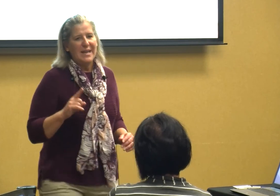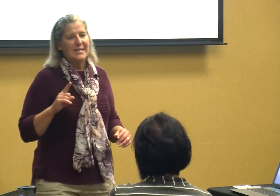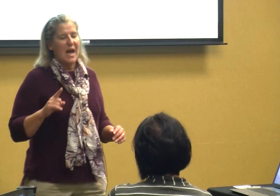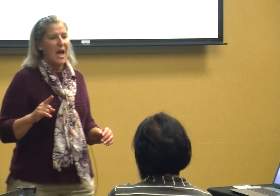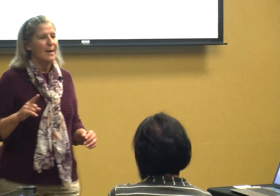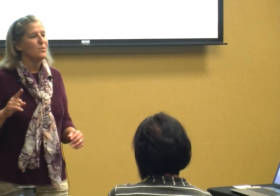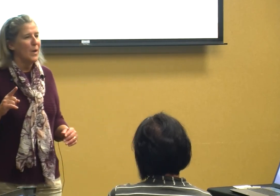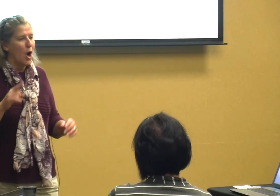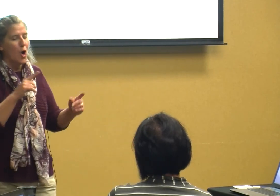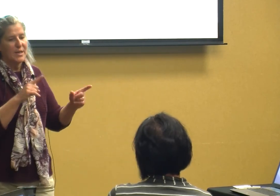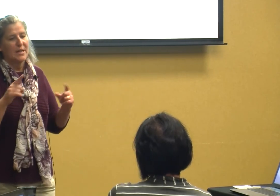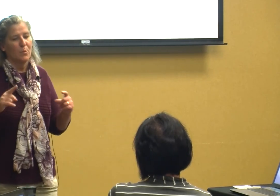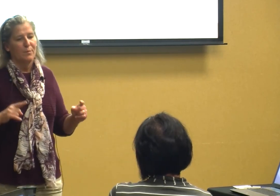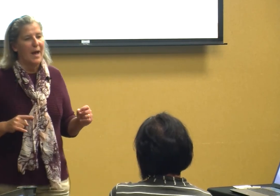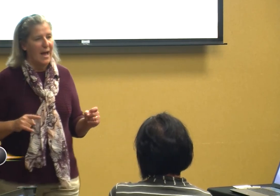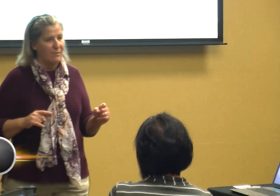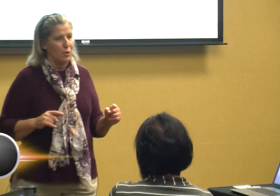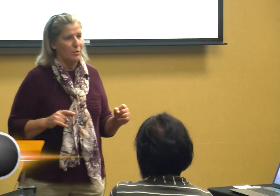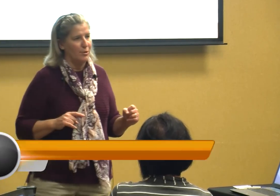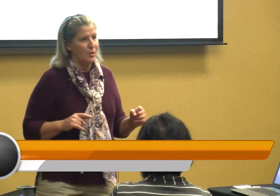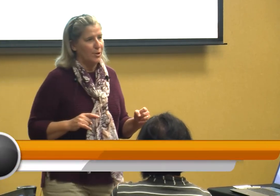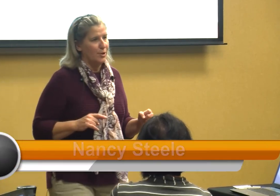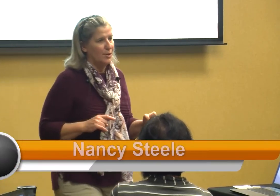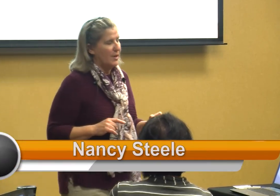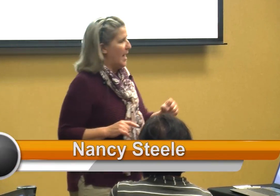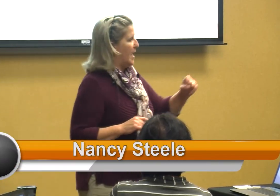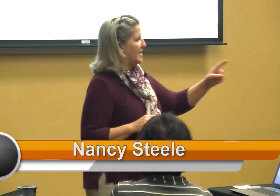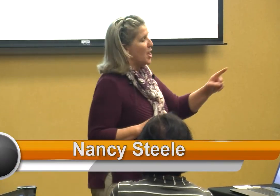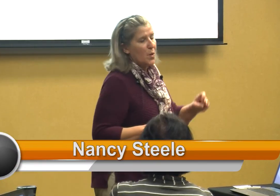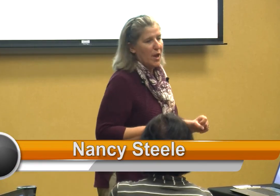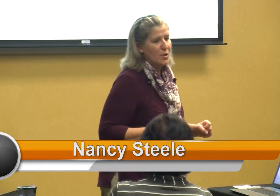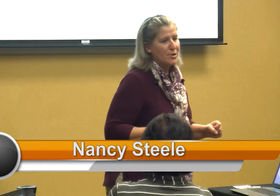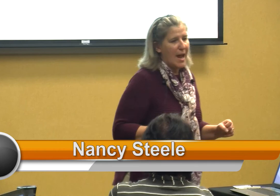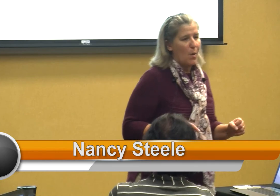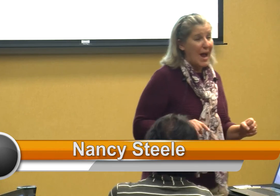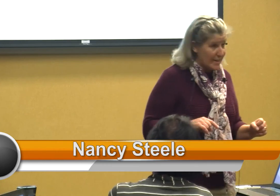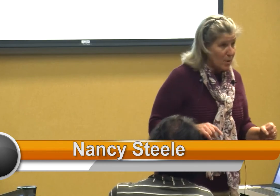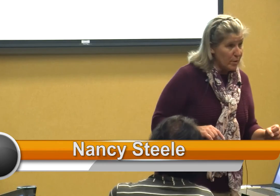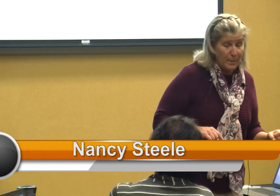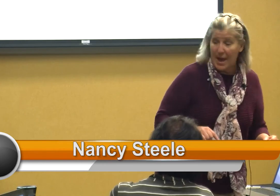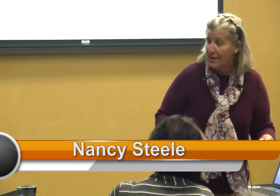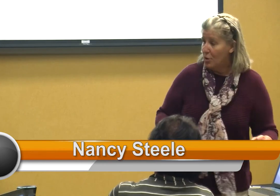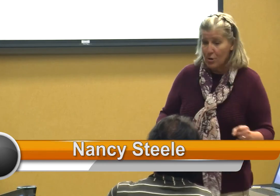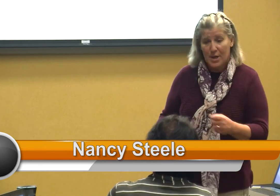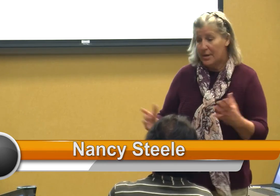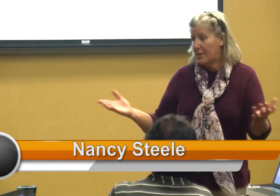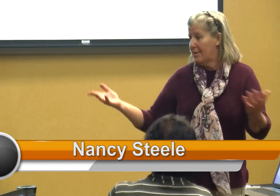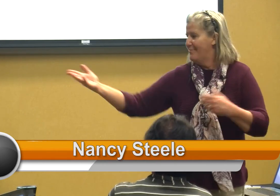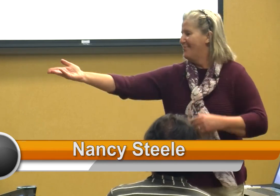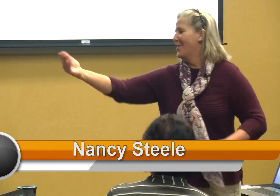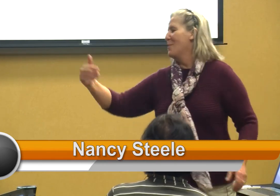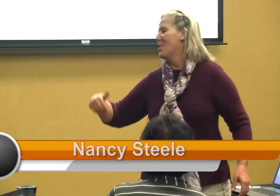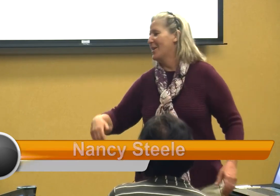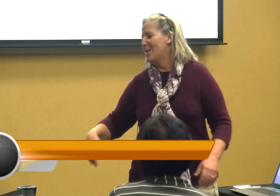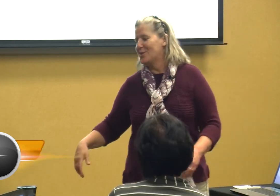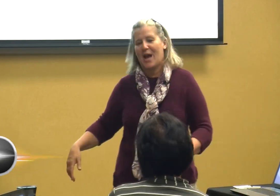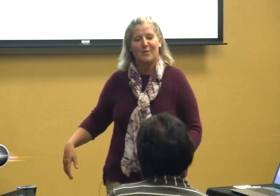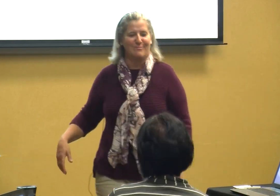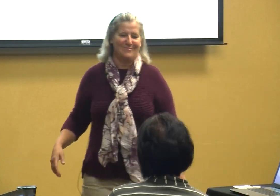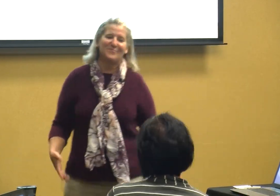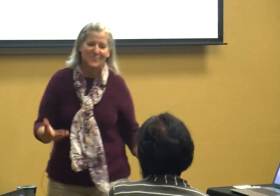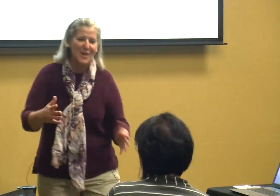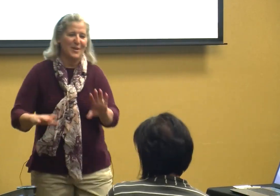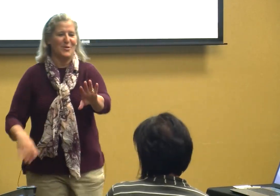times we are dealing with behavior and here's how I deal with behavior come on now I'll leave you